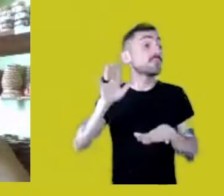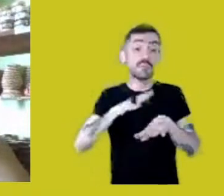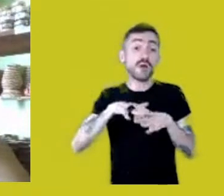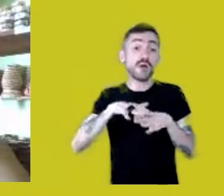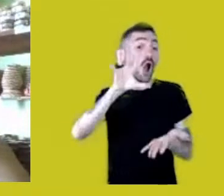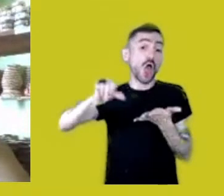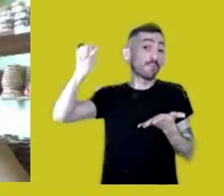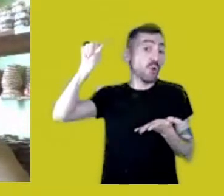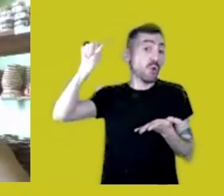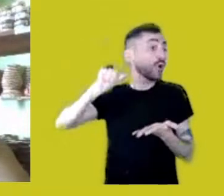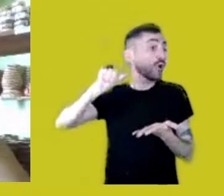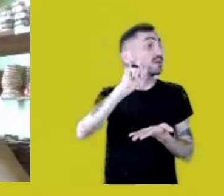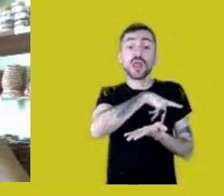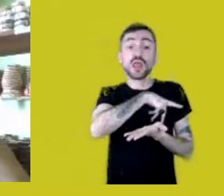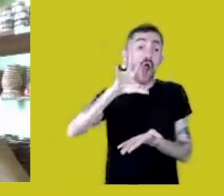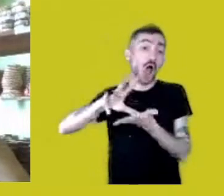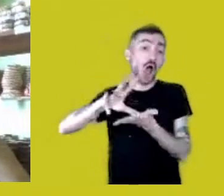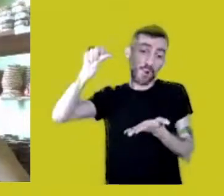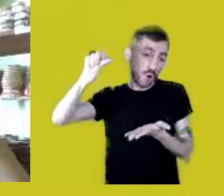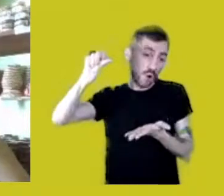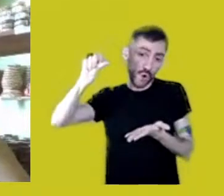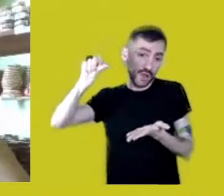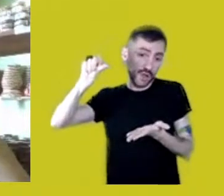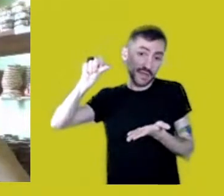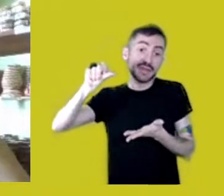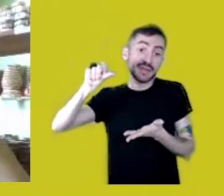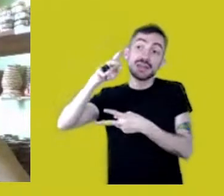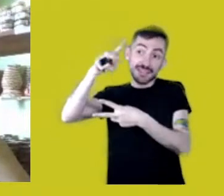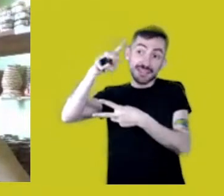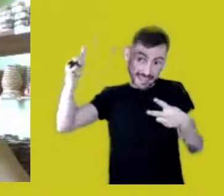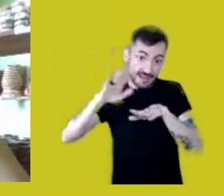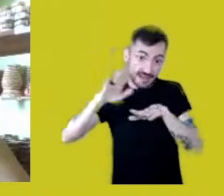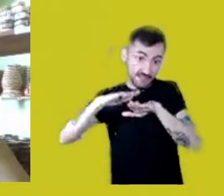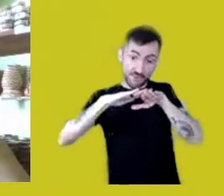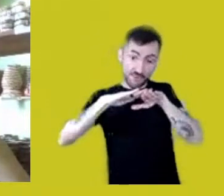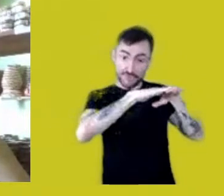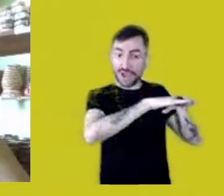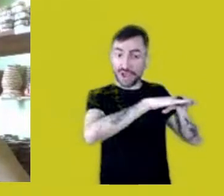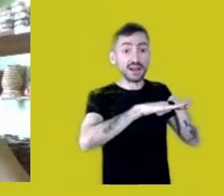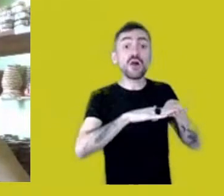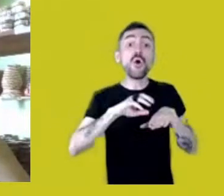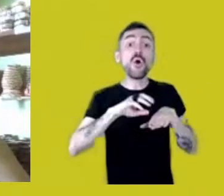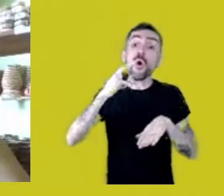They can’t say it’s them, because that was taken away from them.